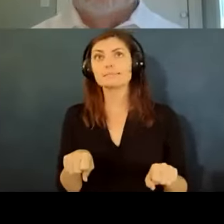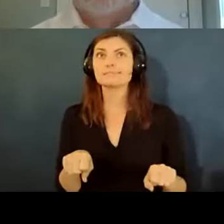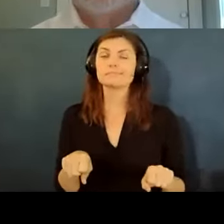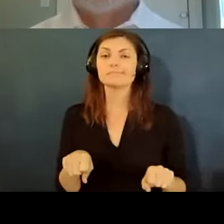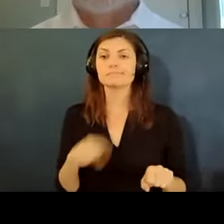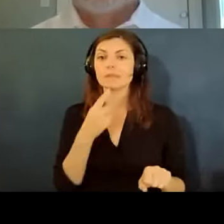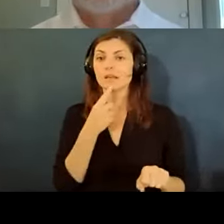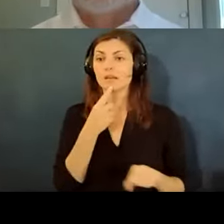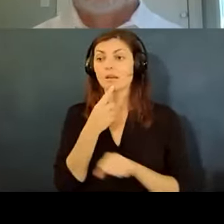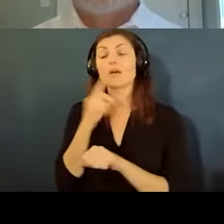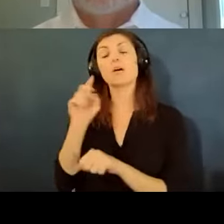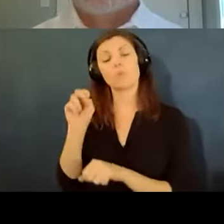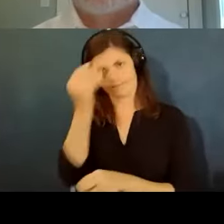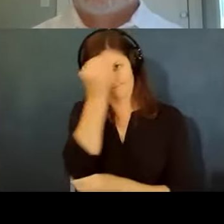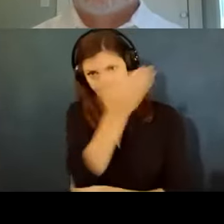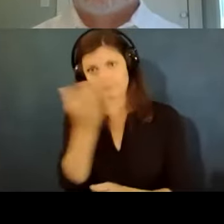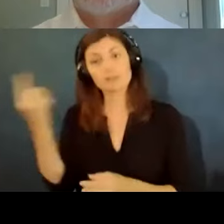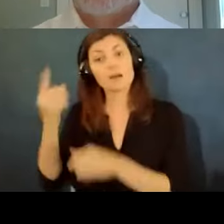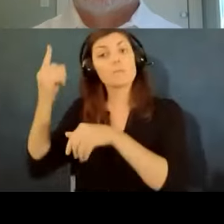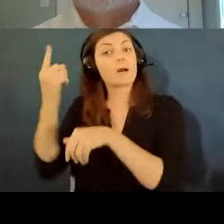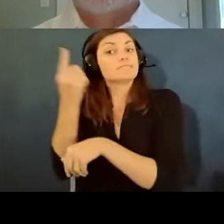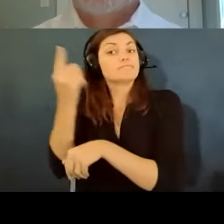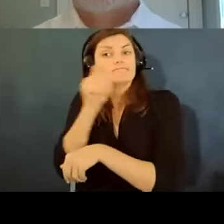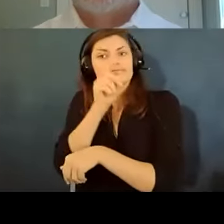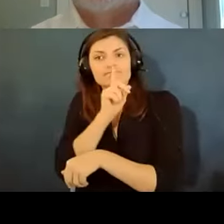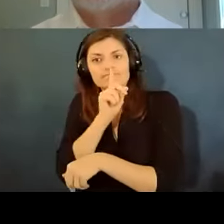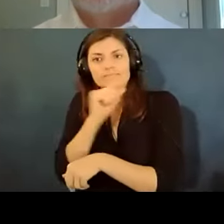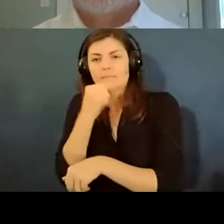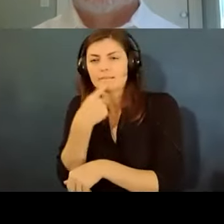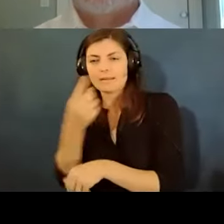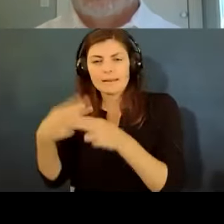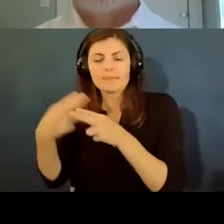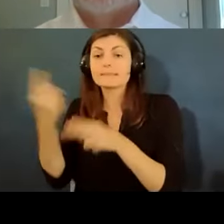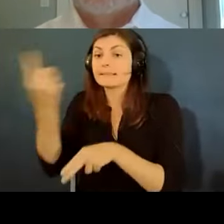works on the third floor uh and who was in the office you know last week